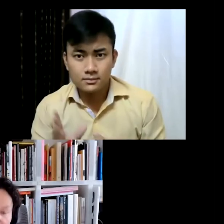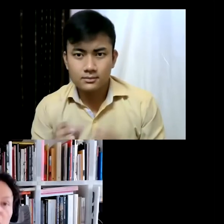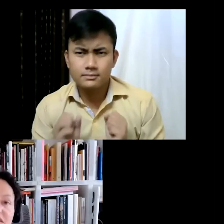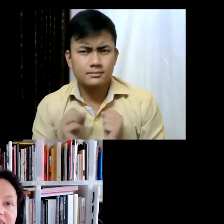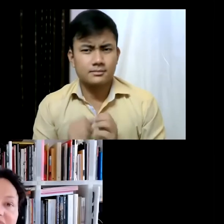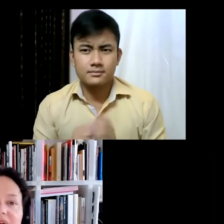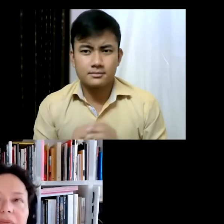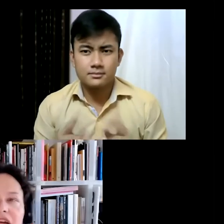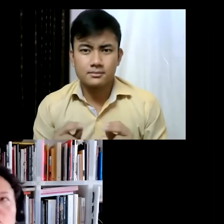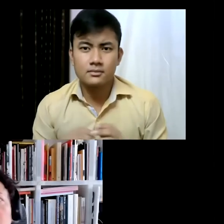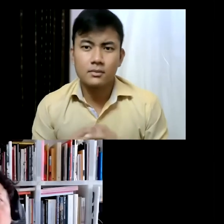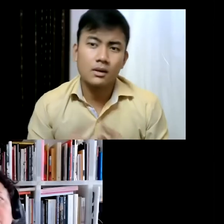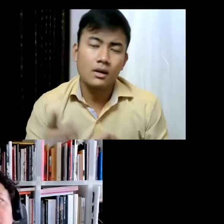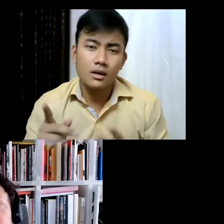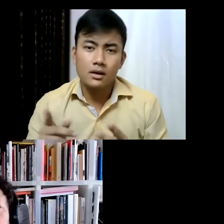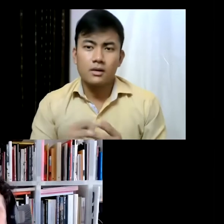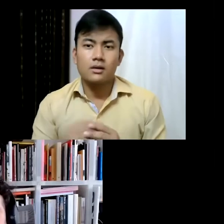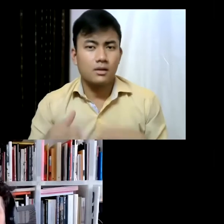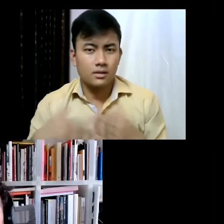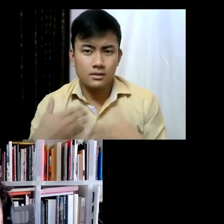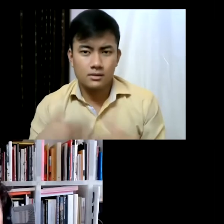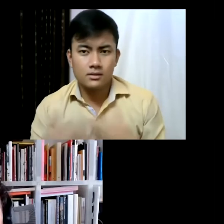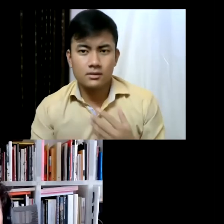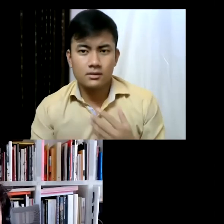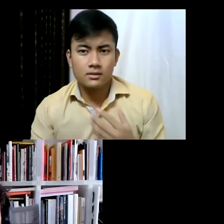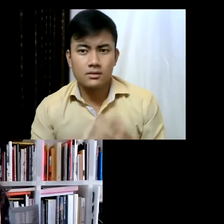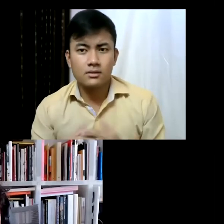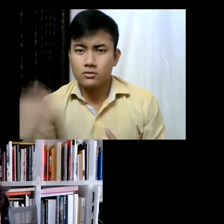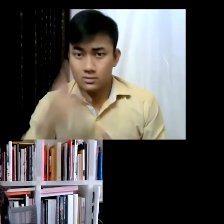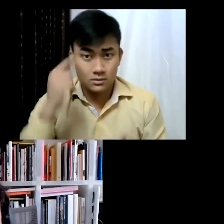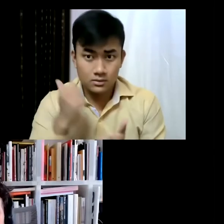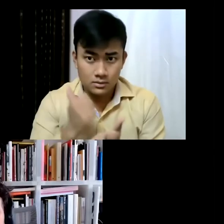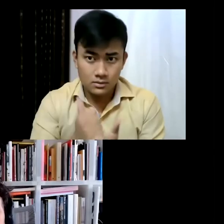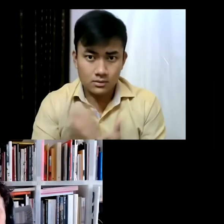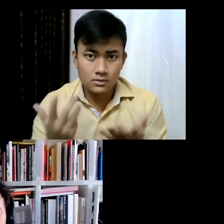but it wasn't like that. So when we decided to do art, it was also... on the High Line... was